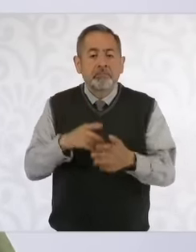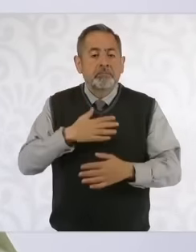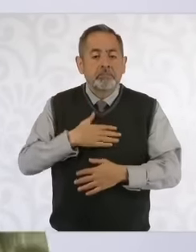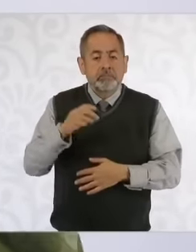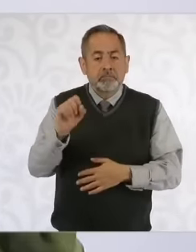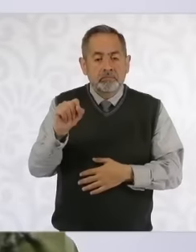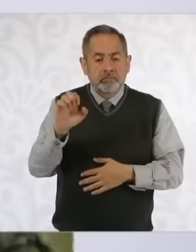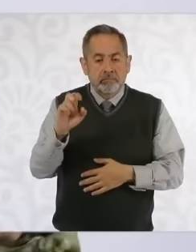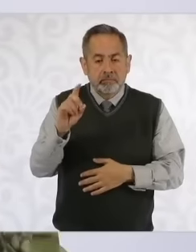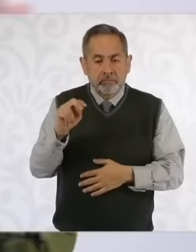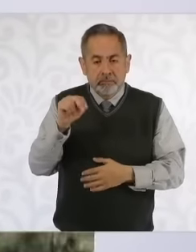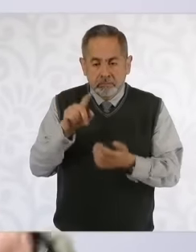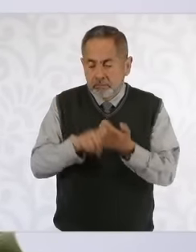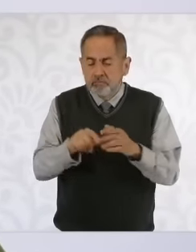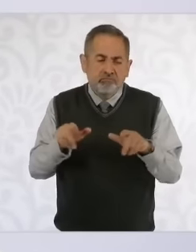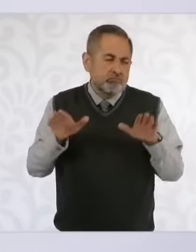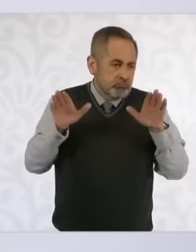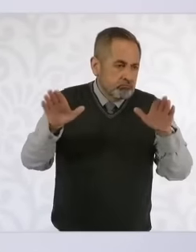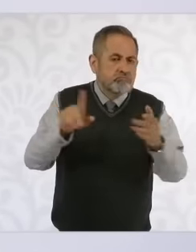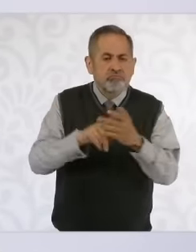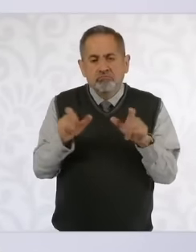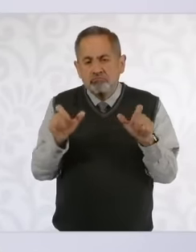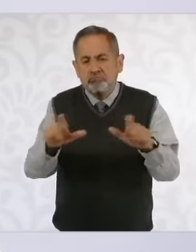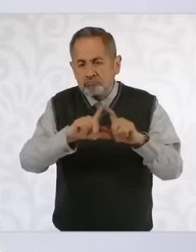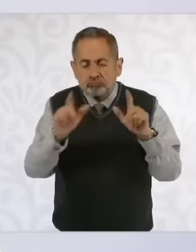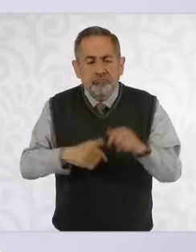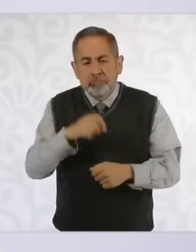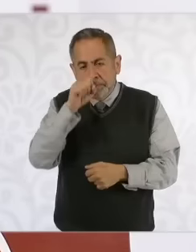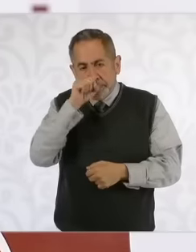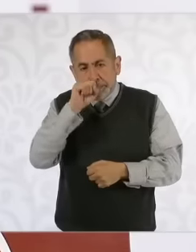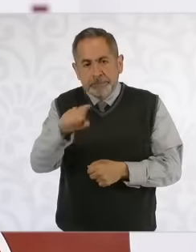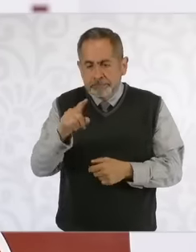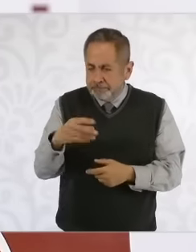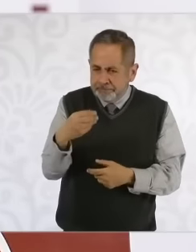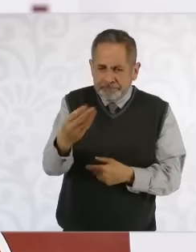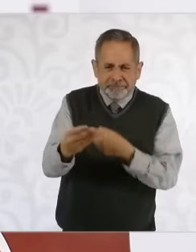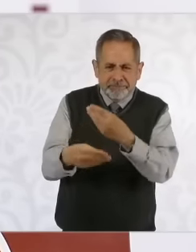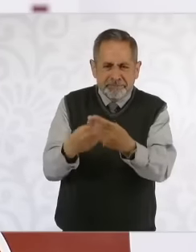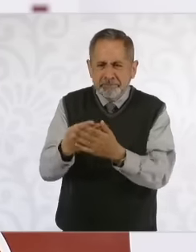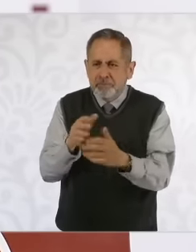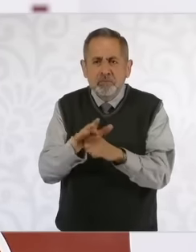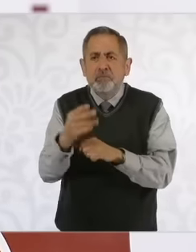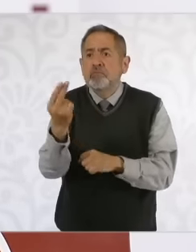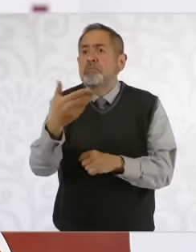army the force aa the national guard also provide Everything that the authorities require